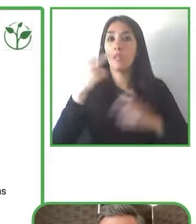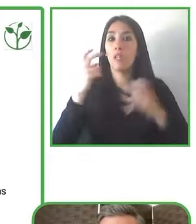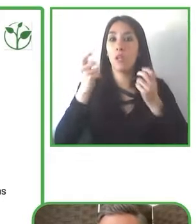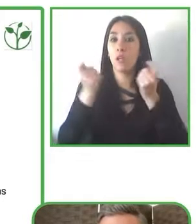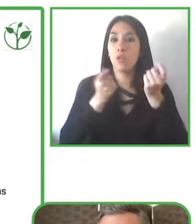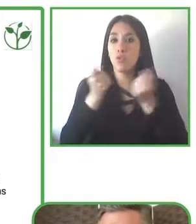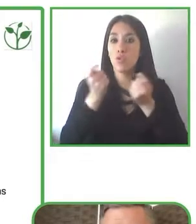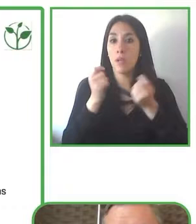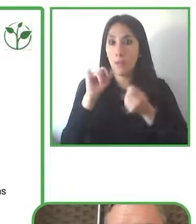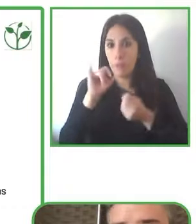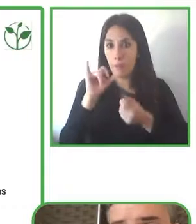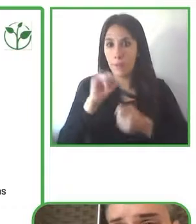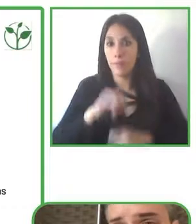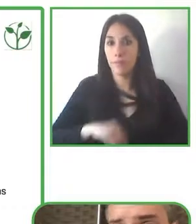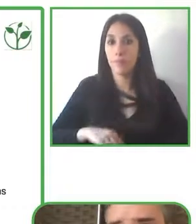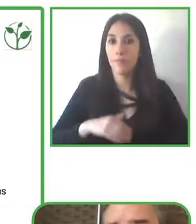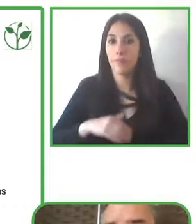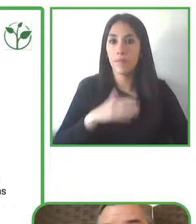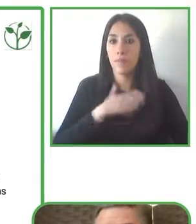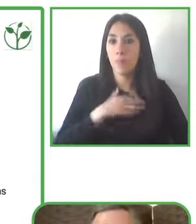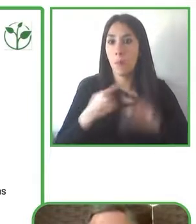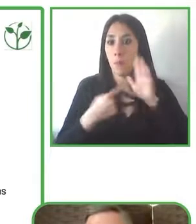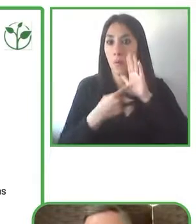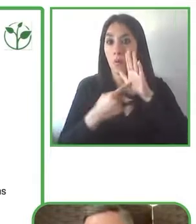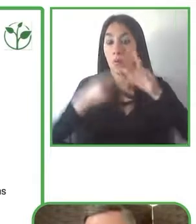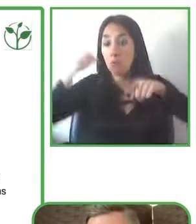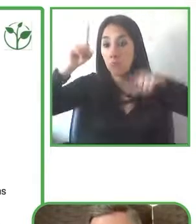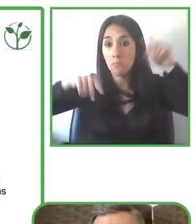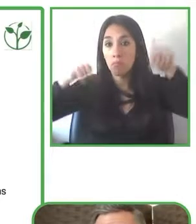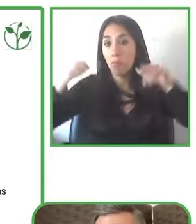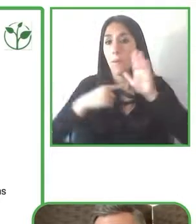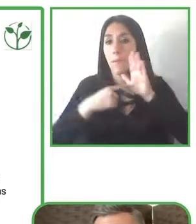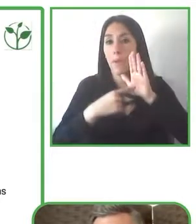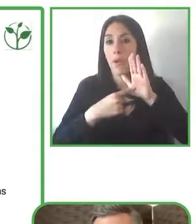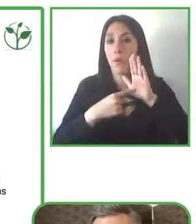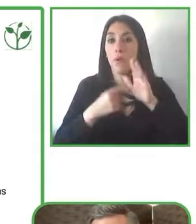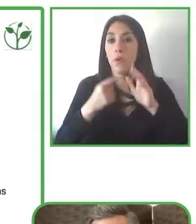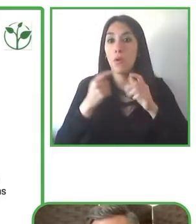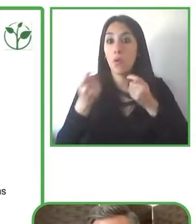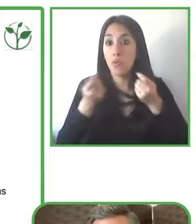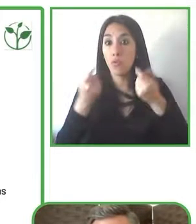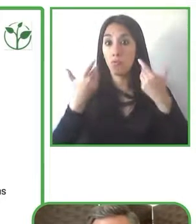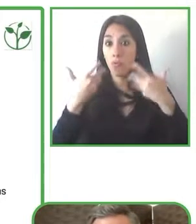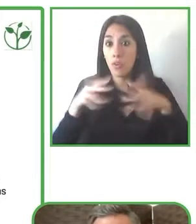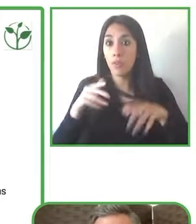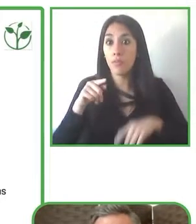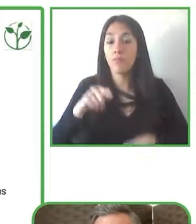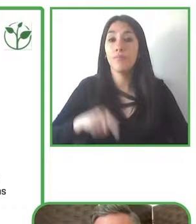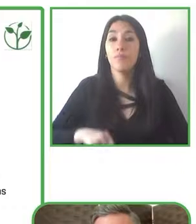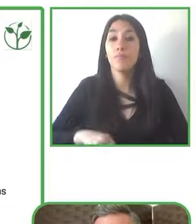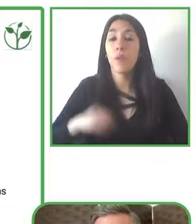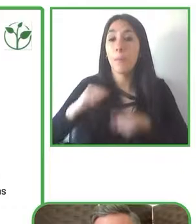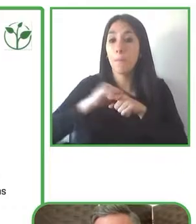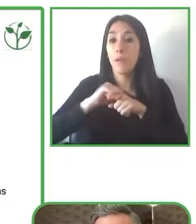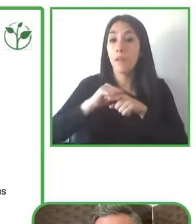quite well beginning with and these are all businesses that are part of our global collective.